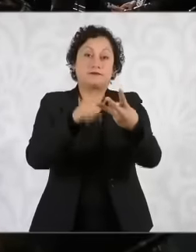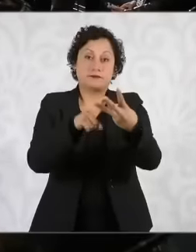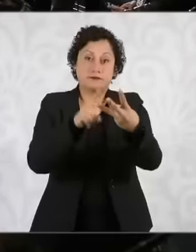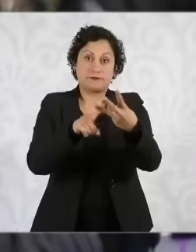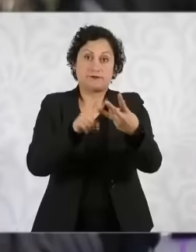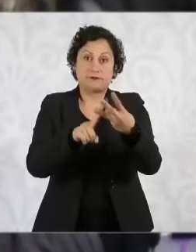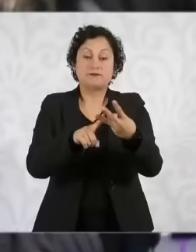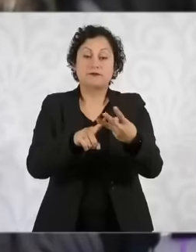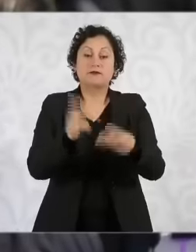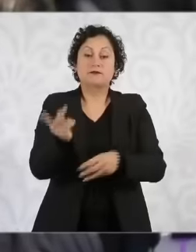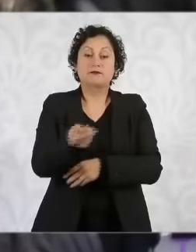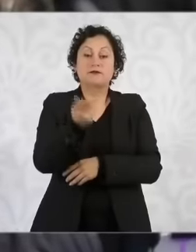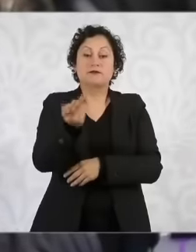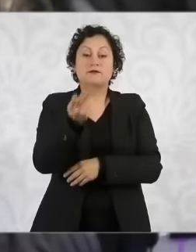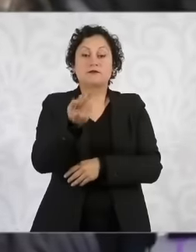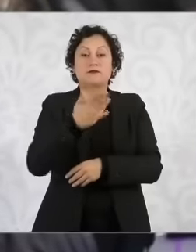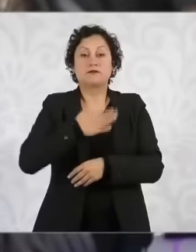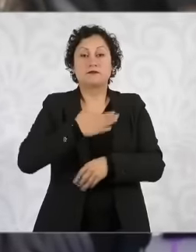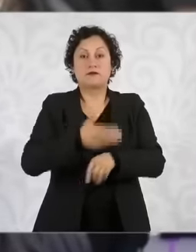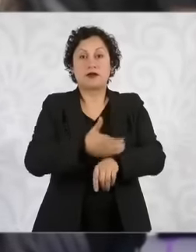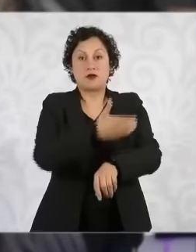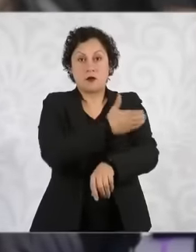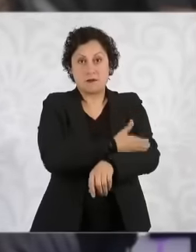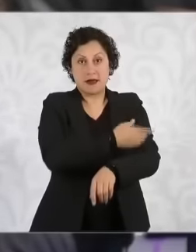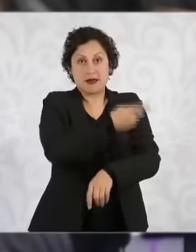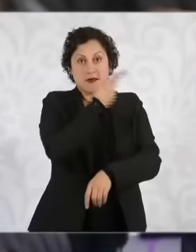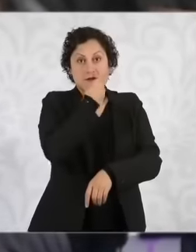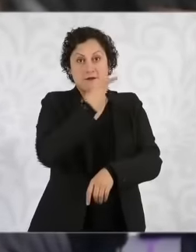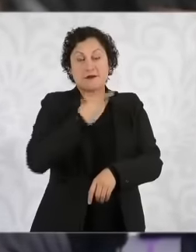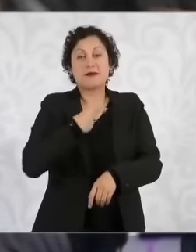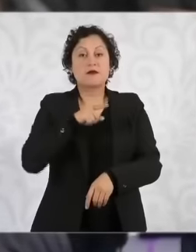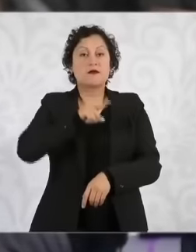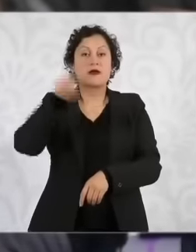a colleague is here, supported me. Well, he told me that in Querétaro, a group of beneficiaries of the